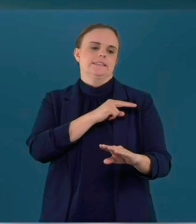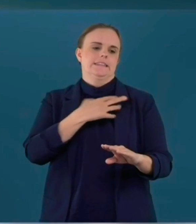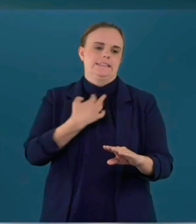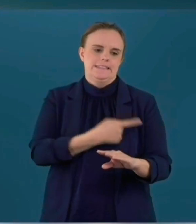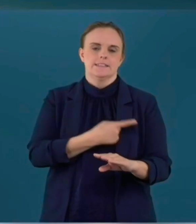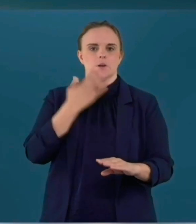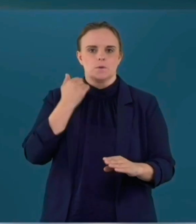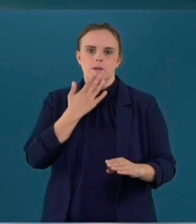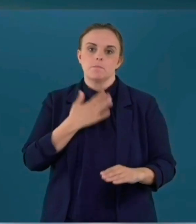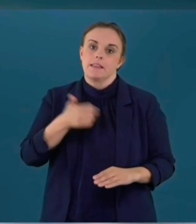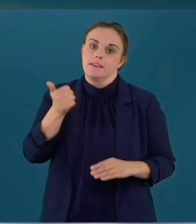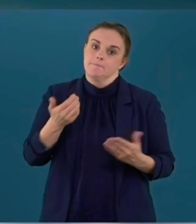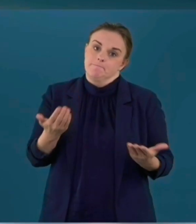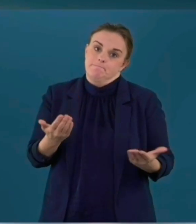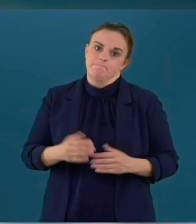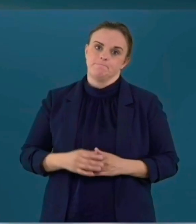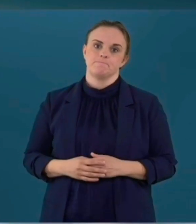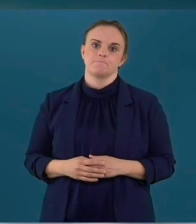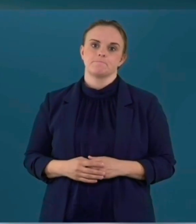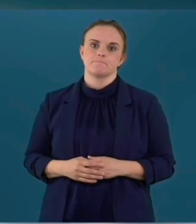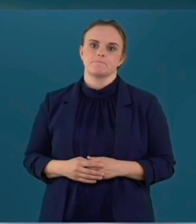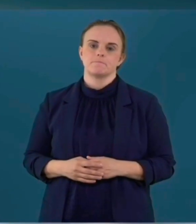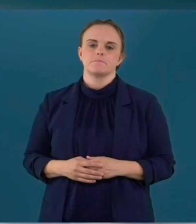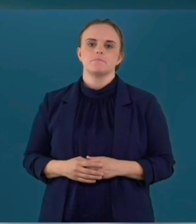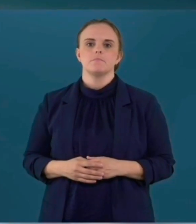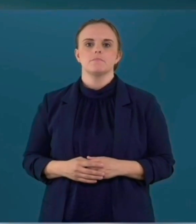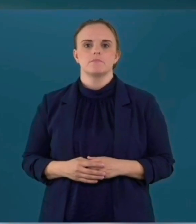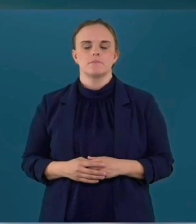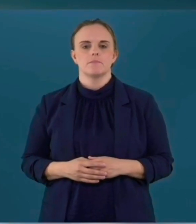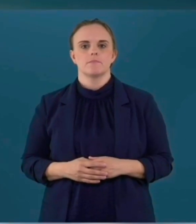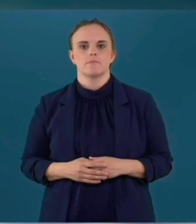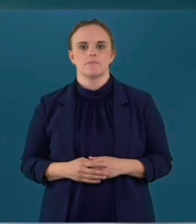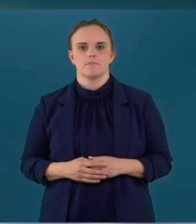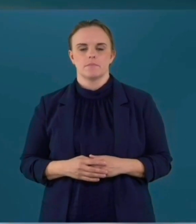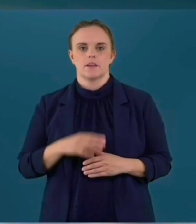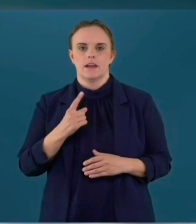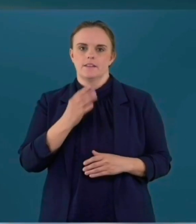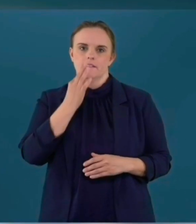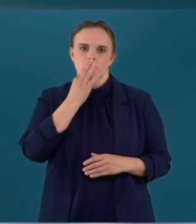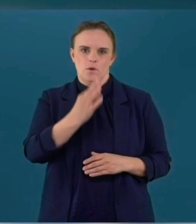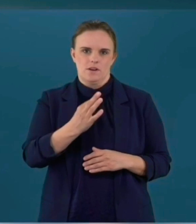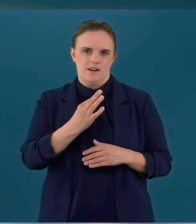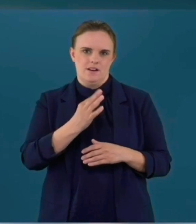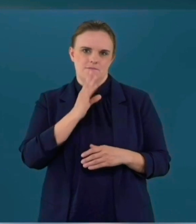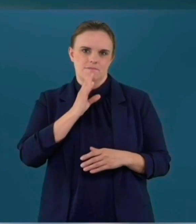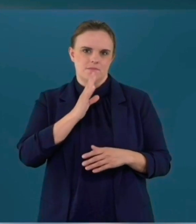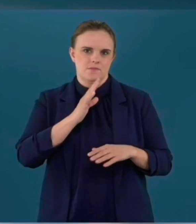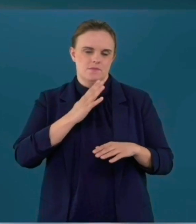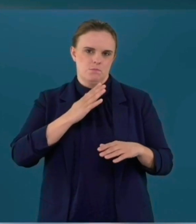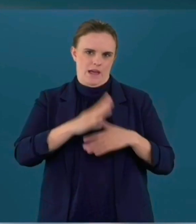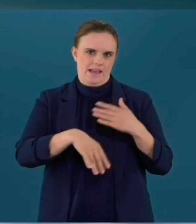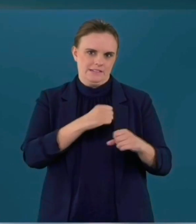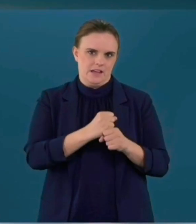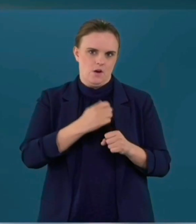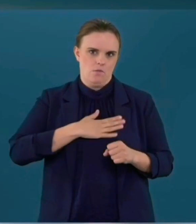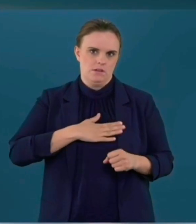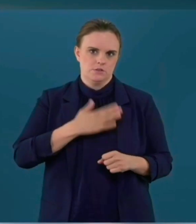hej Frank Radosevich from Radio Sweden a question in English for Anders Tegnell the public health agency has come out with a lot of recommendations that